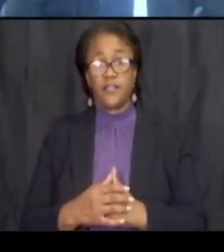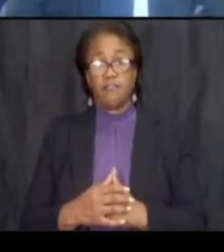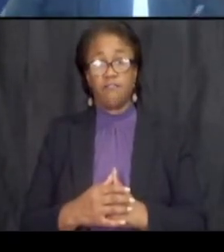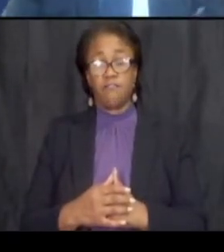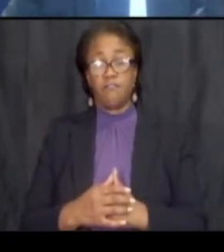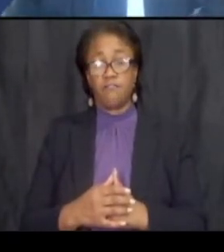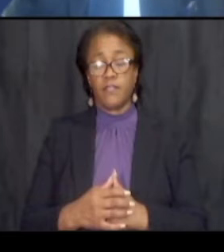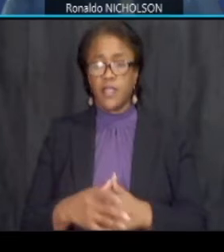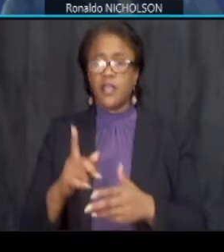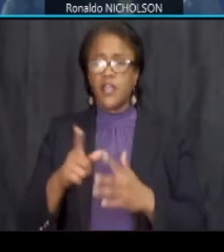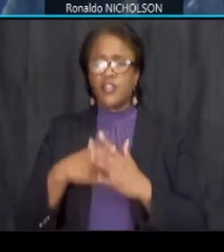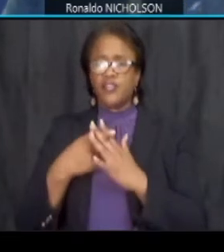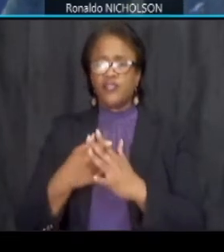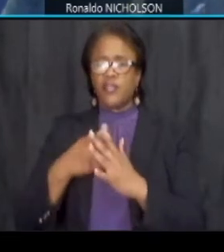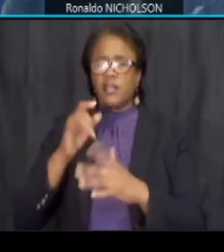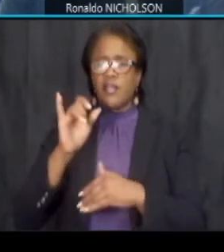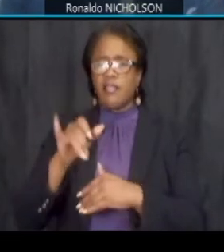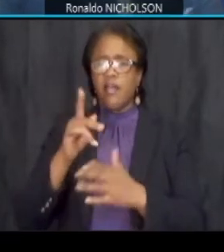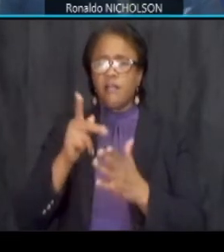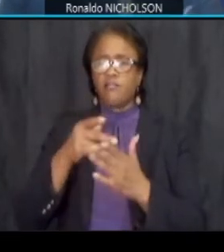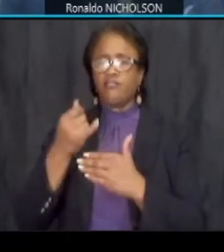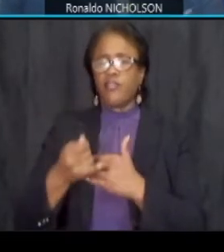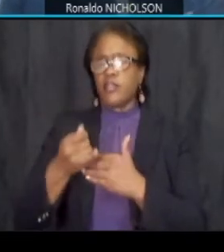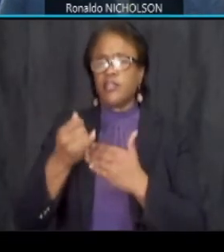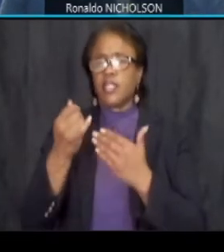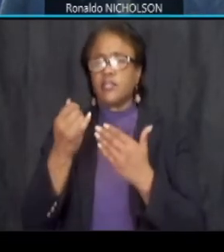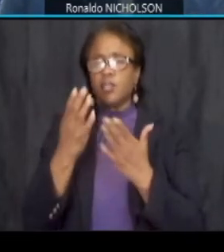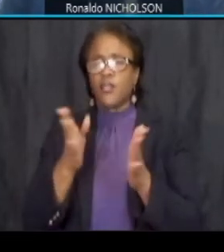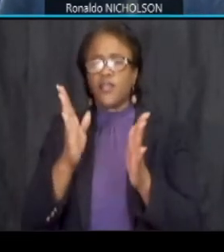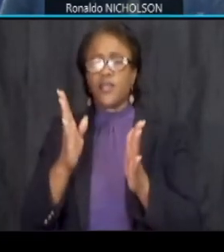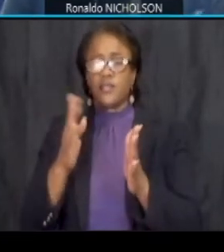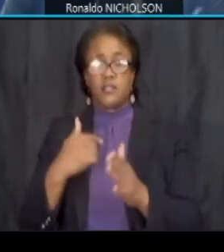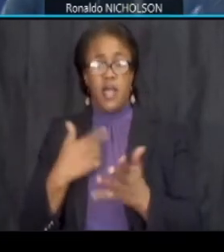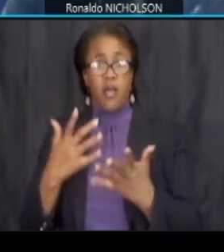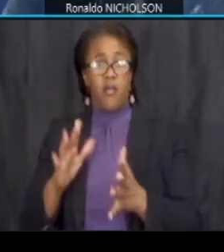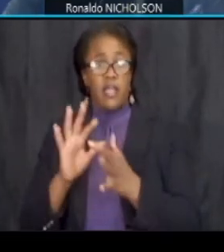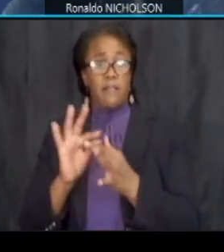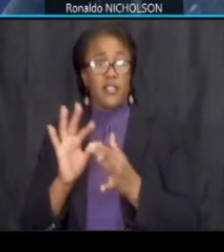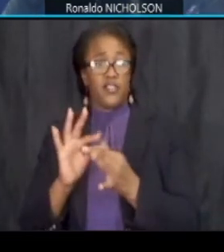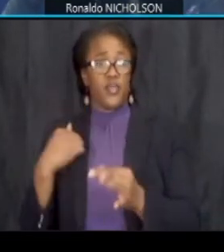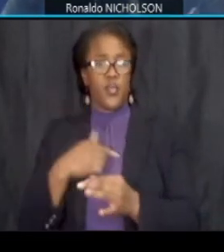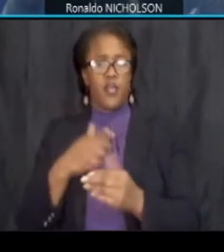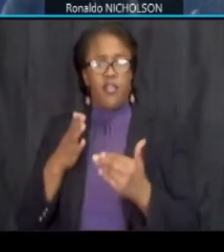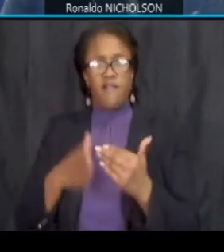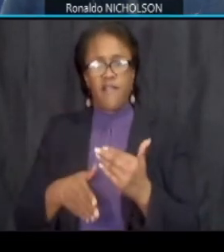starting our project overview um as i stated we are in the final stages of the final design